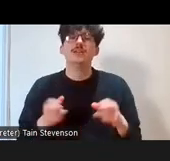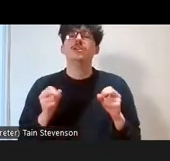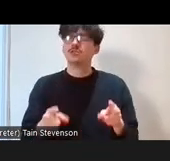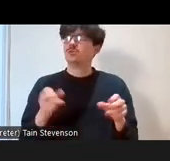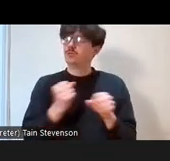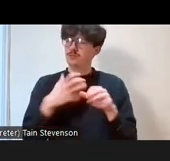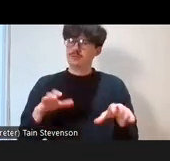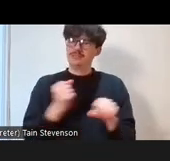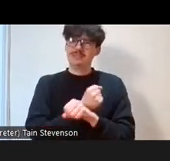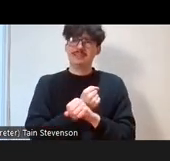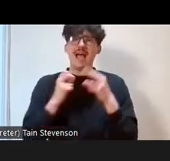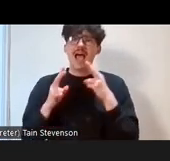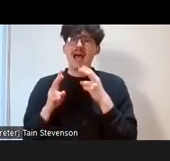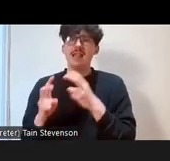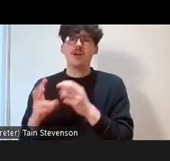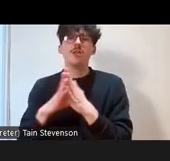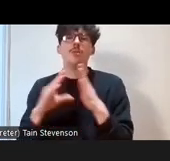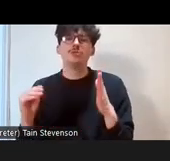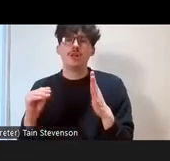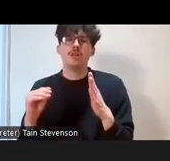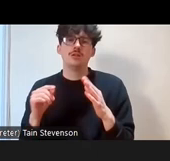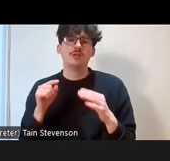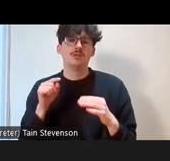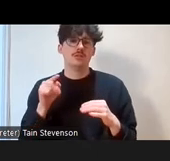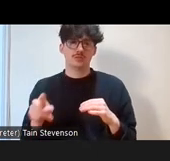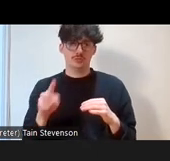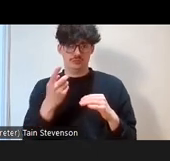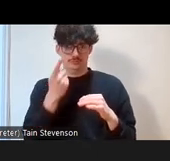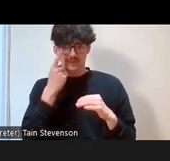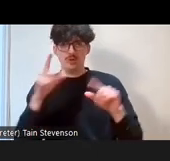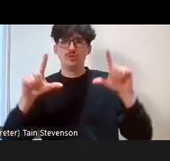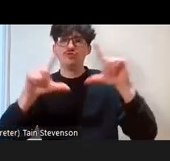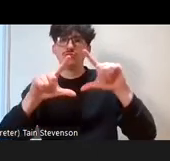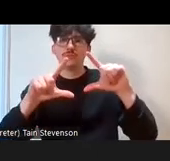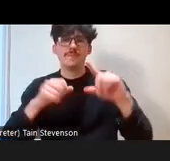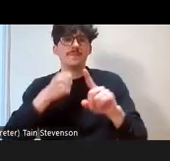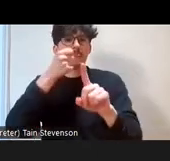so, we think that impacts on organisations, the impacts on people, and the impact on communities